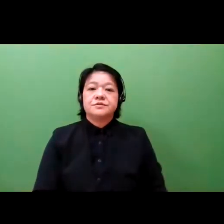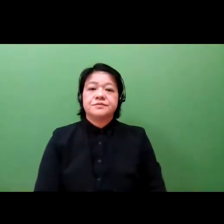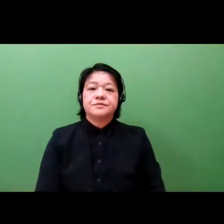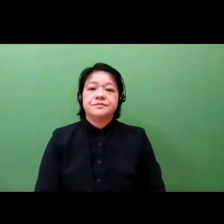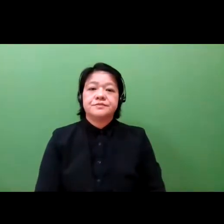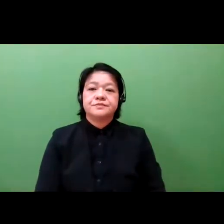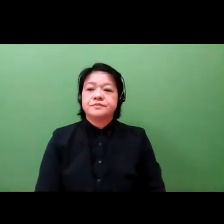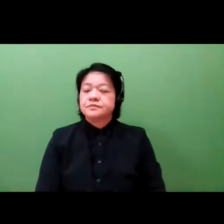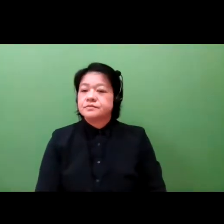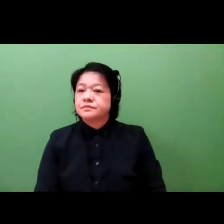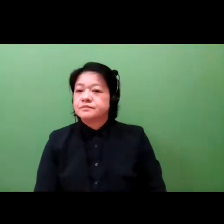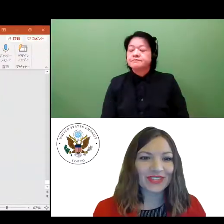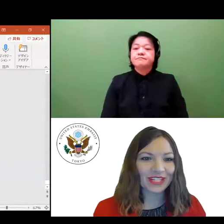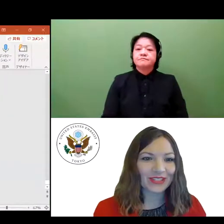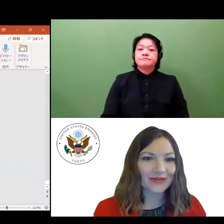Thank you so much, Dr. Iwami.